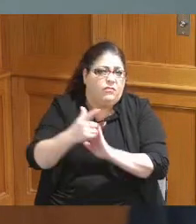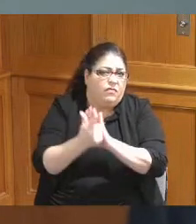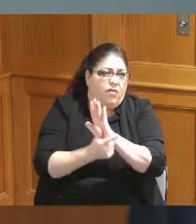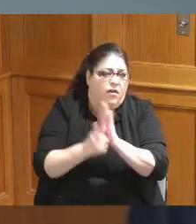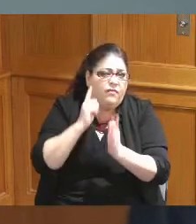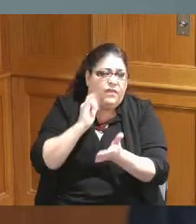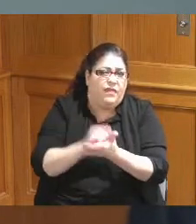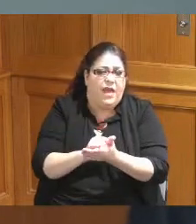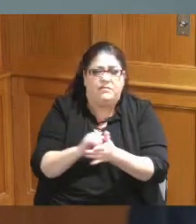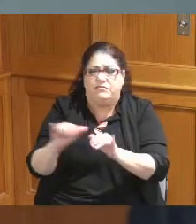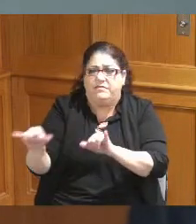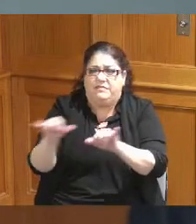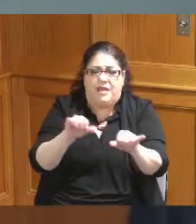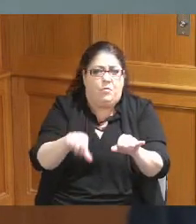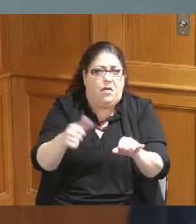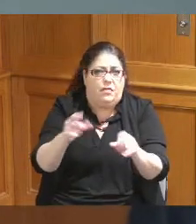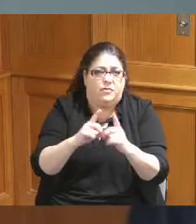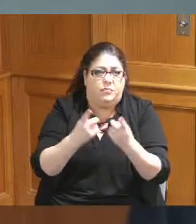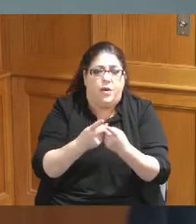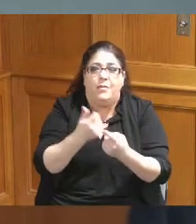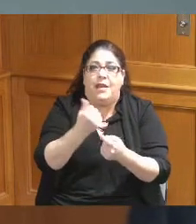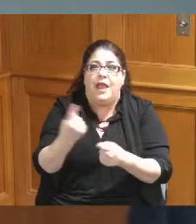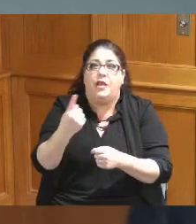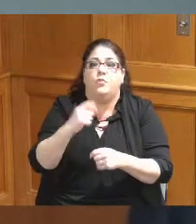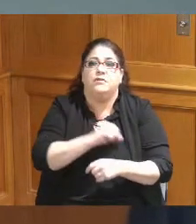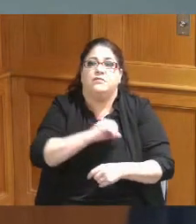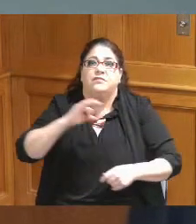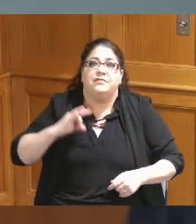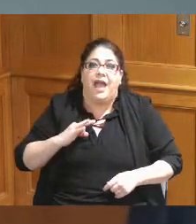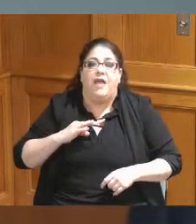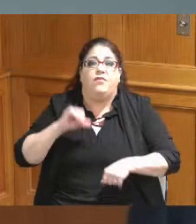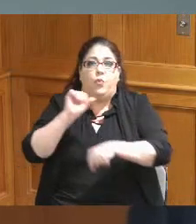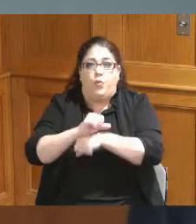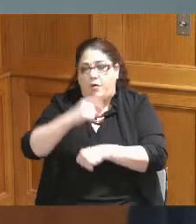it would be able to be used by staff of the veteran services Commission